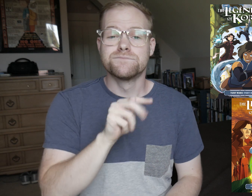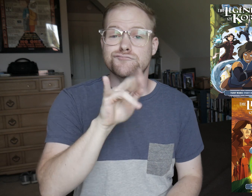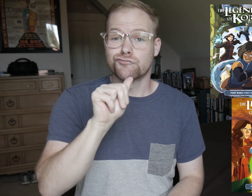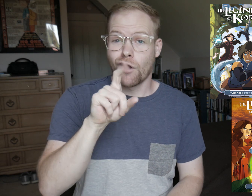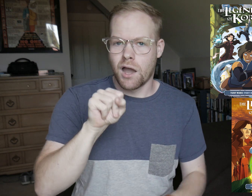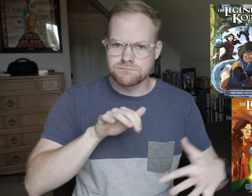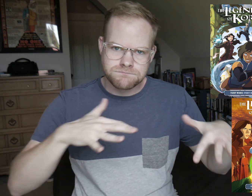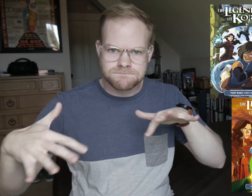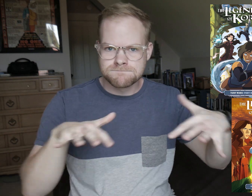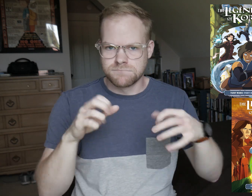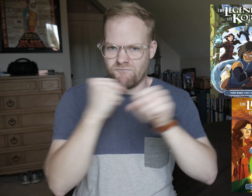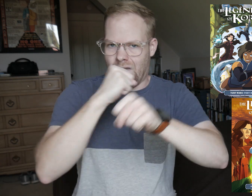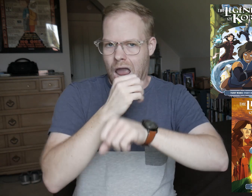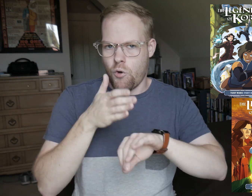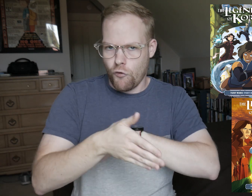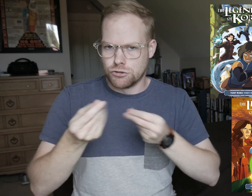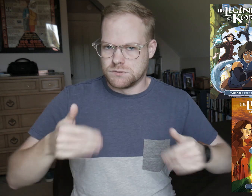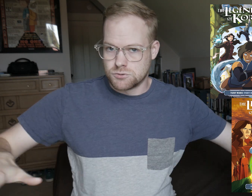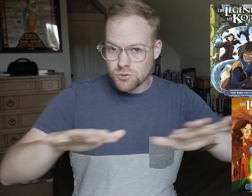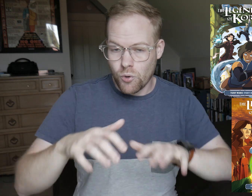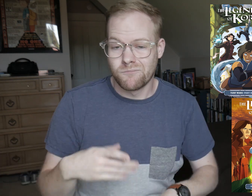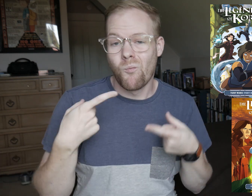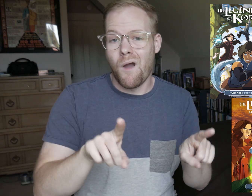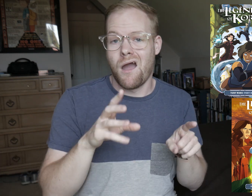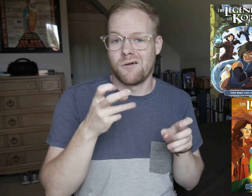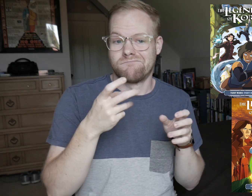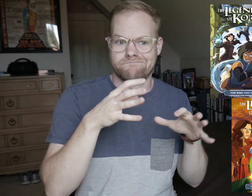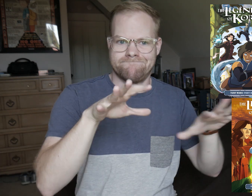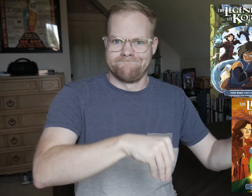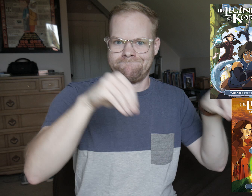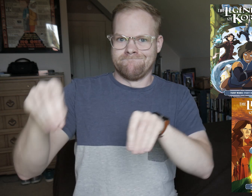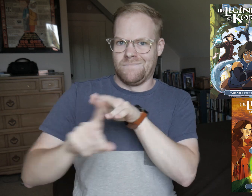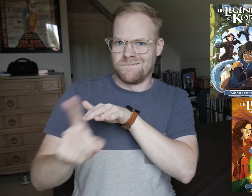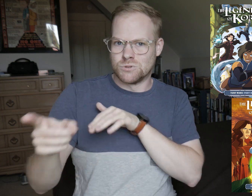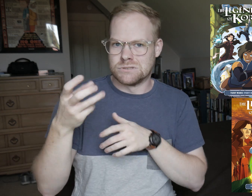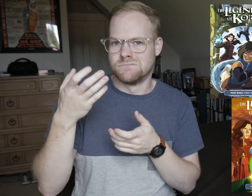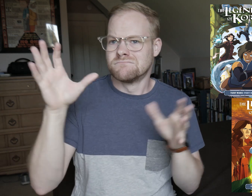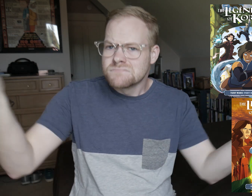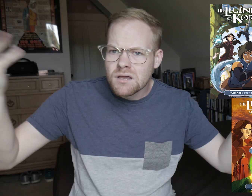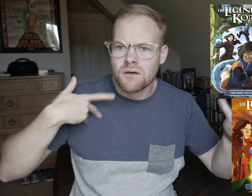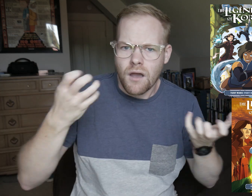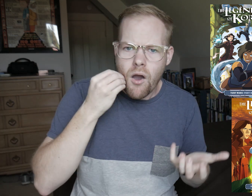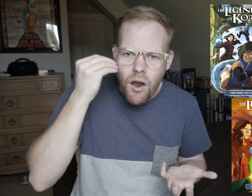The triads are shifting and fighting over territory, while evacuees are clamoring for homes.